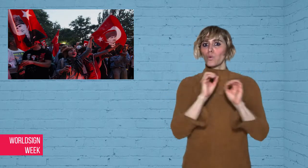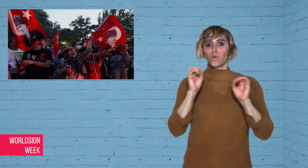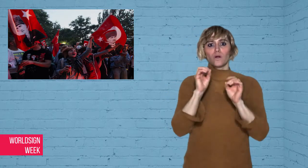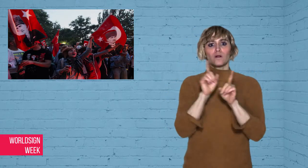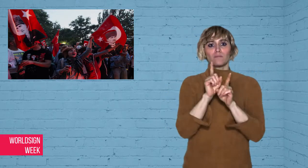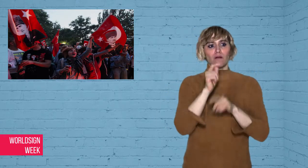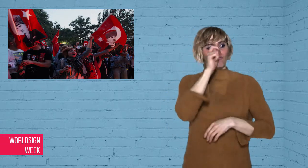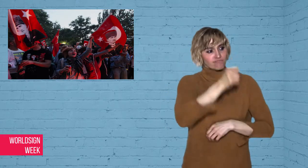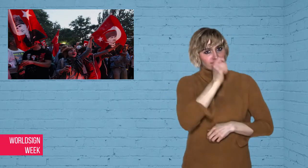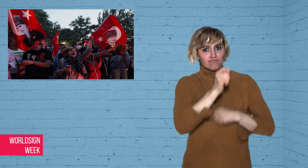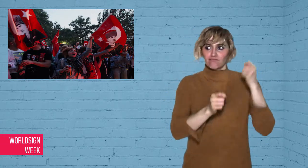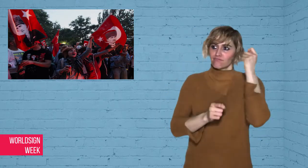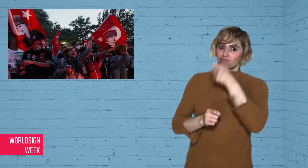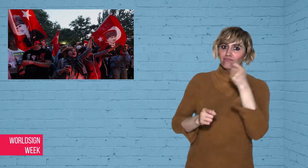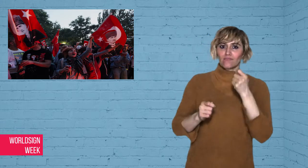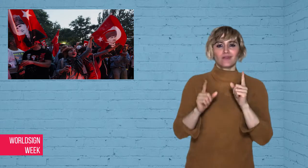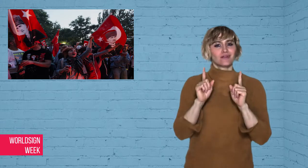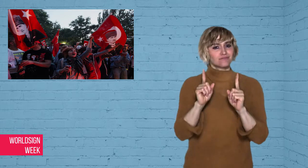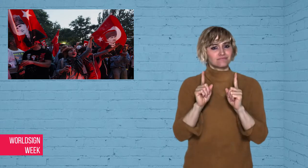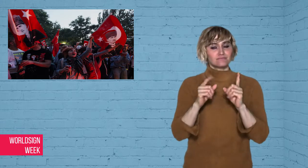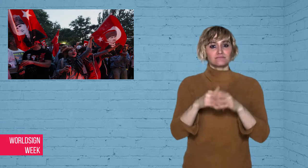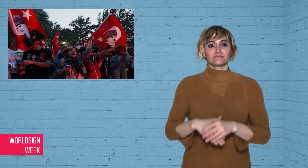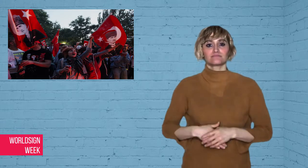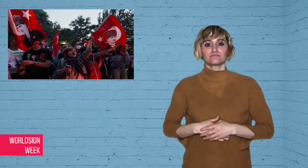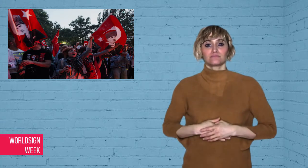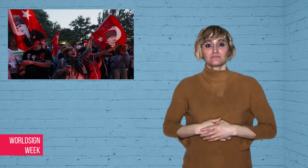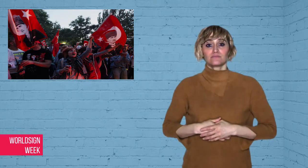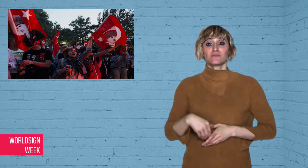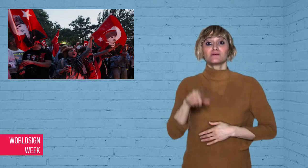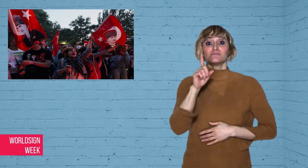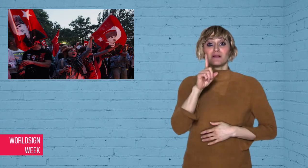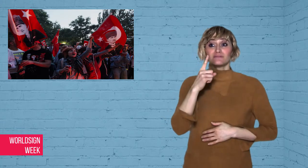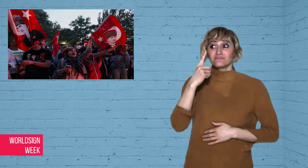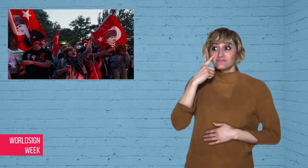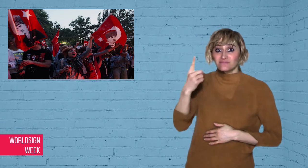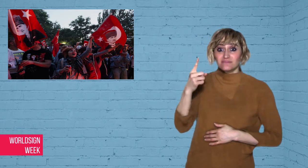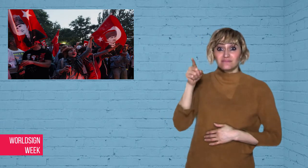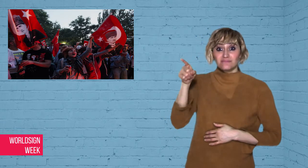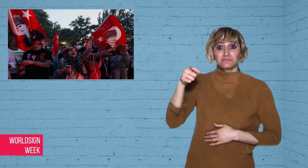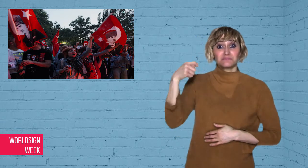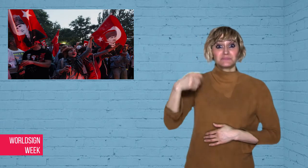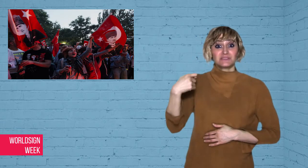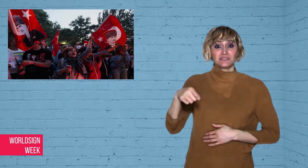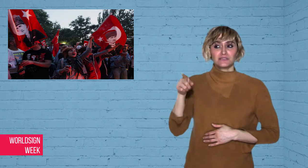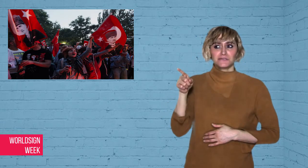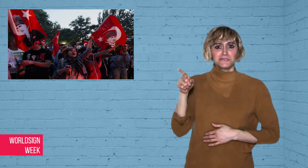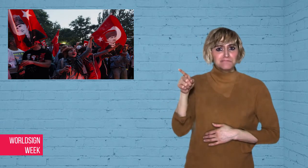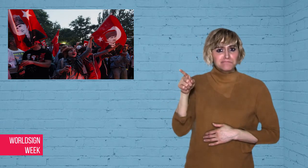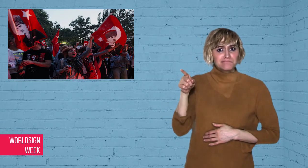On Wednesday, cyber attacks targeted